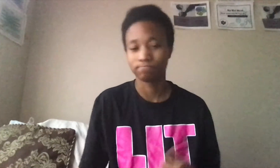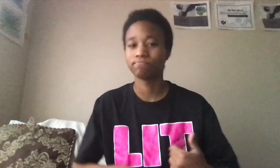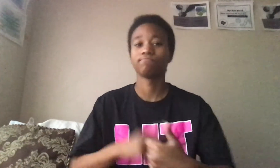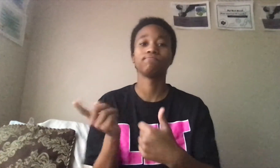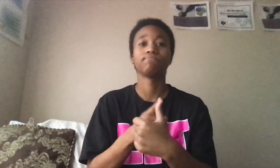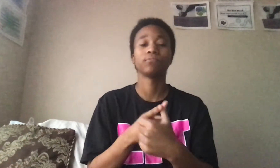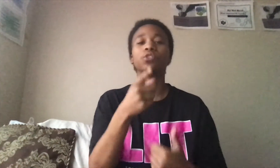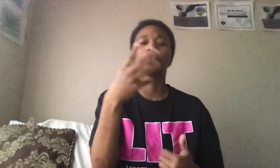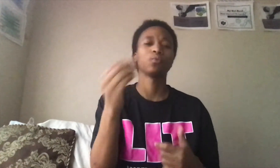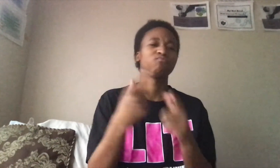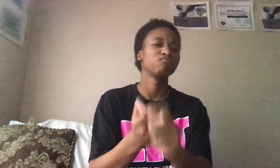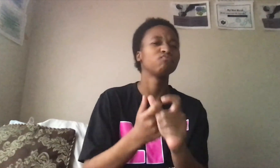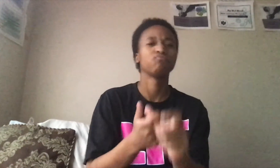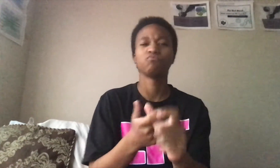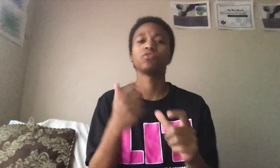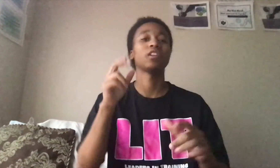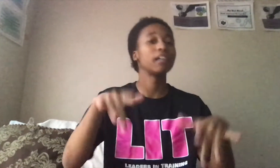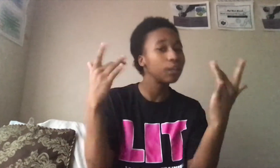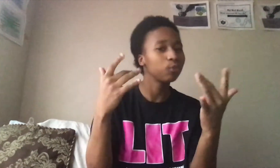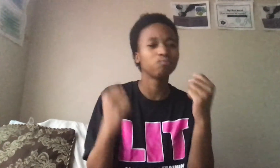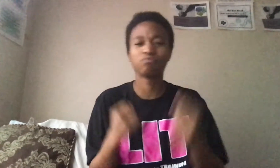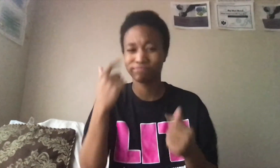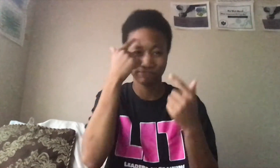1. Go to a run or a light jog. if you want up to you.